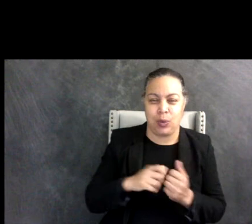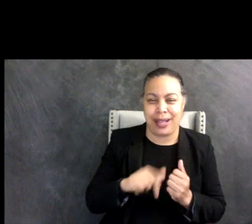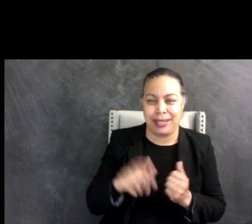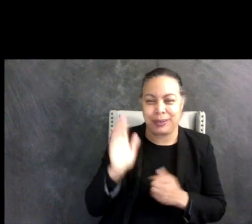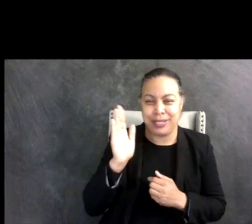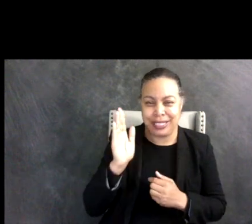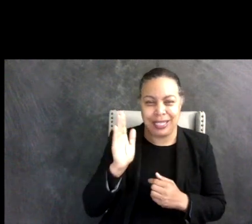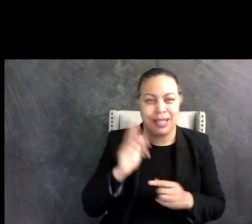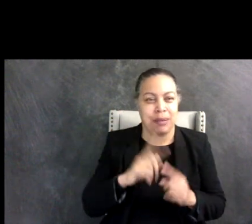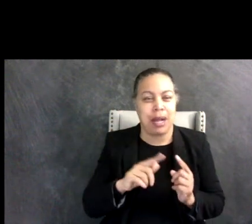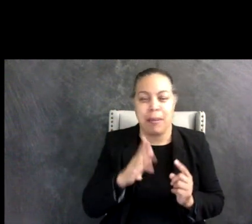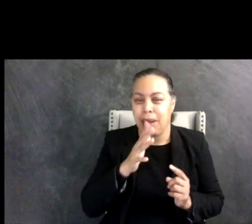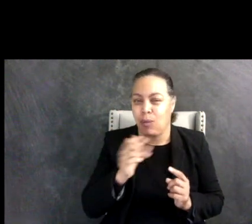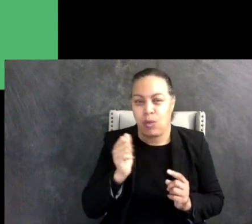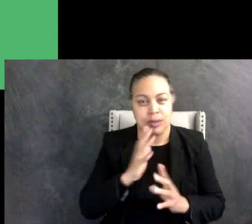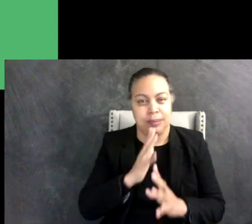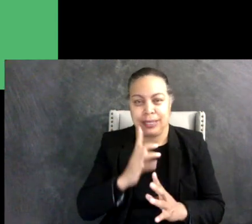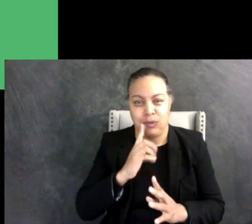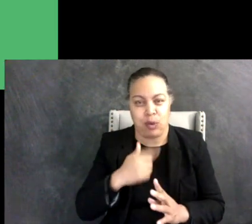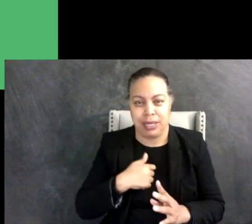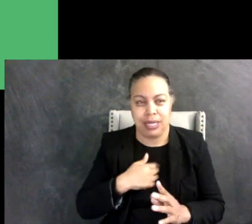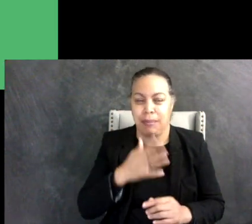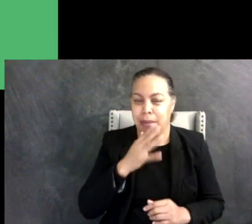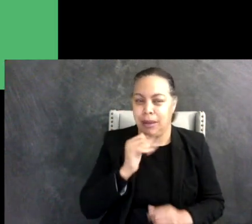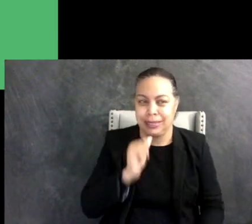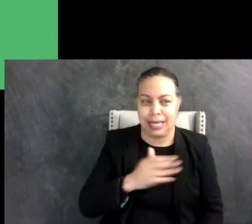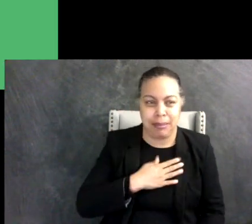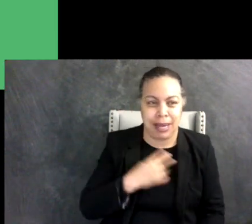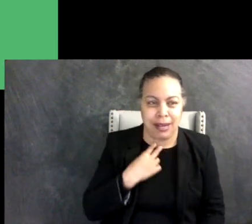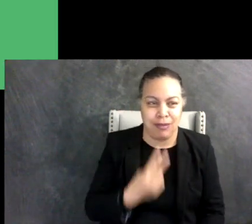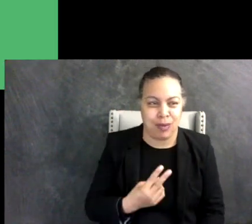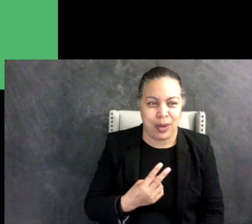but she's not speaking for me, my mom is not my voice, parents should amplify their kids voices